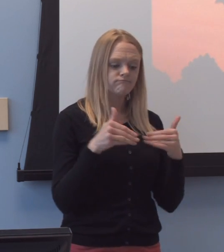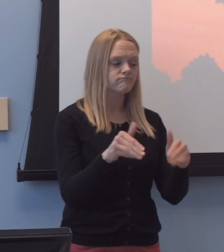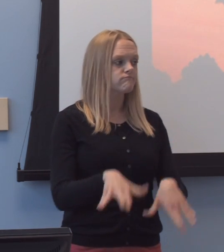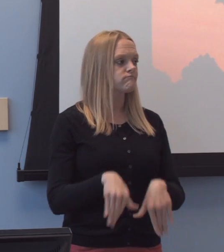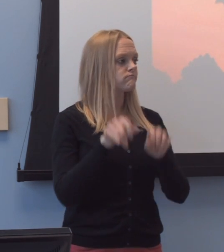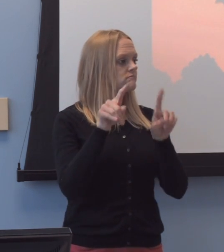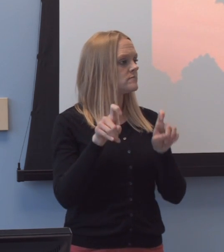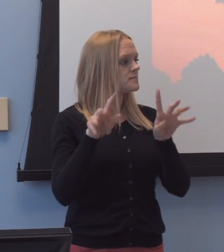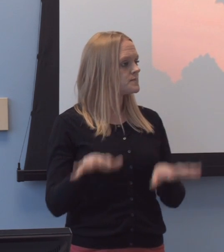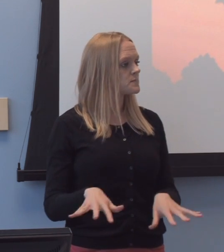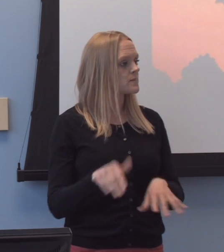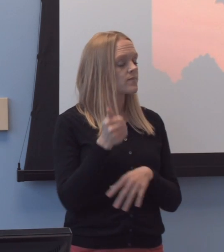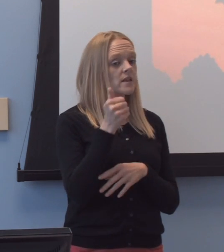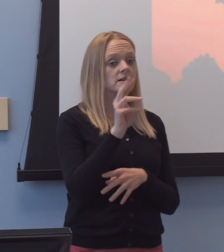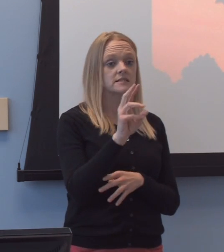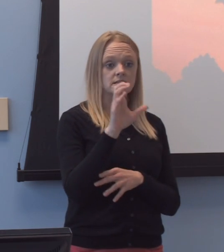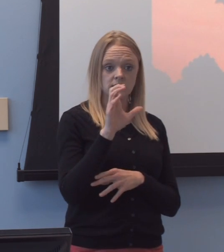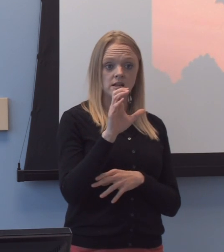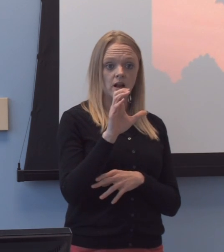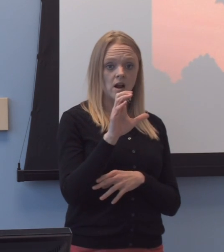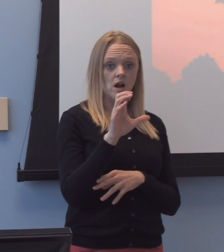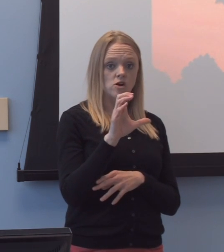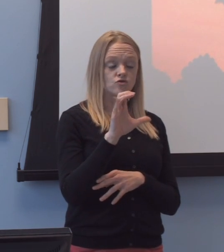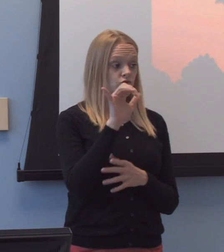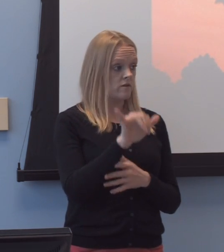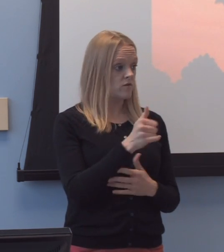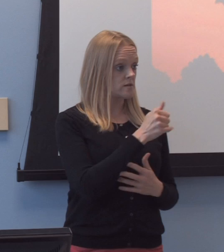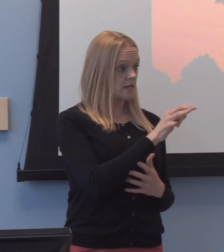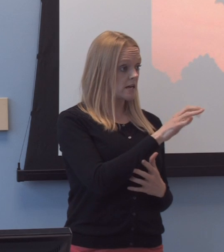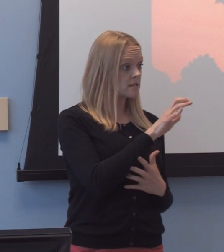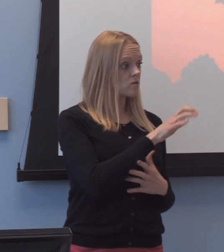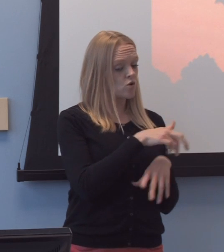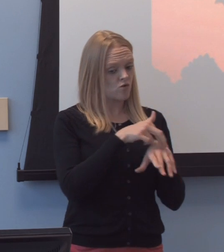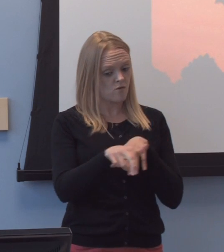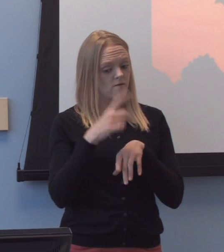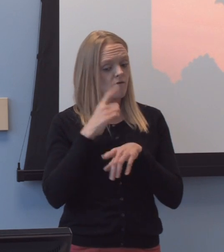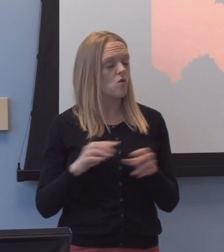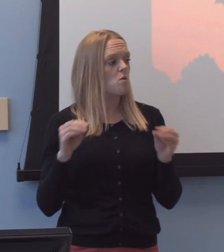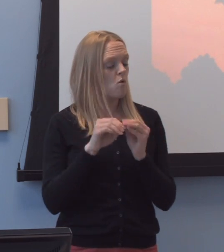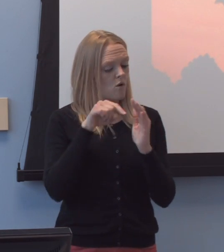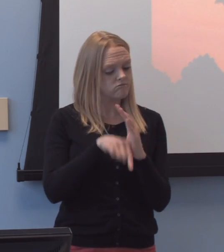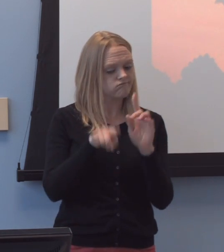Almost 1,600, uh, were, uh, referred then for testing, comprehensive testing.